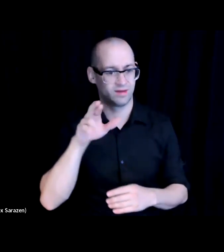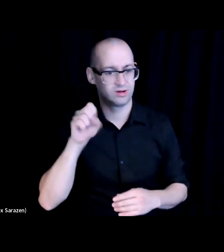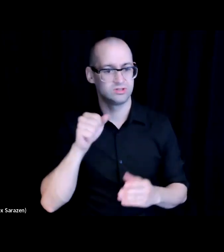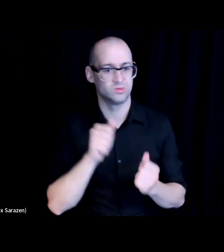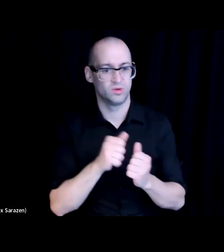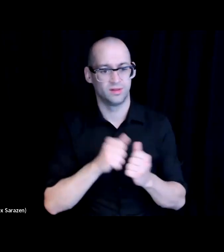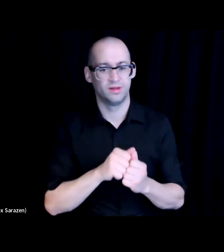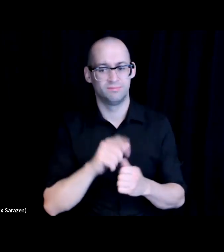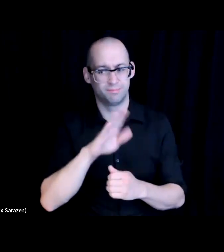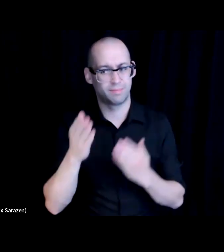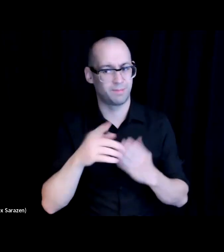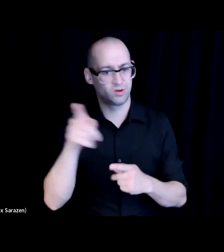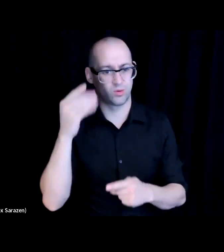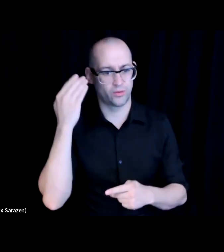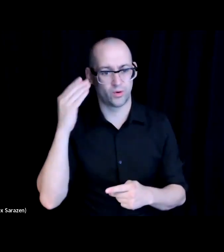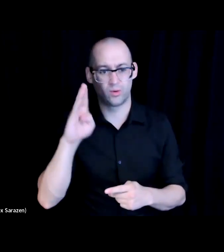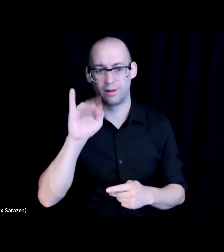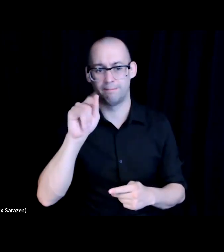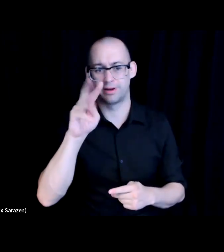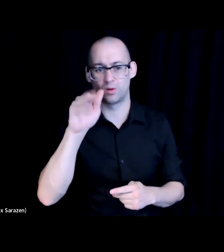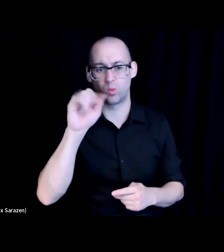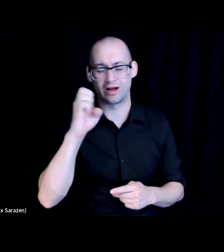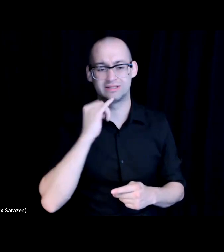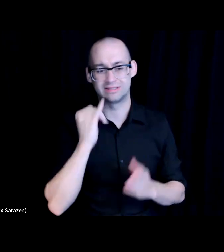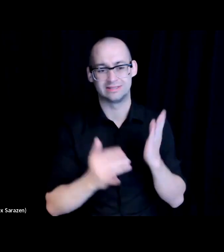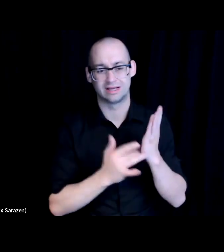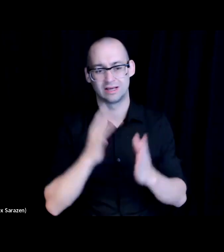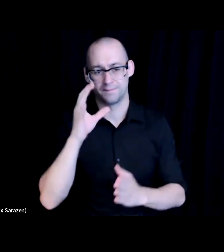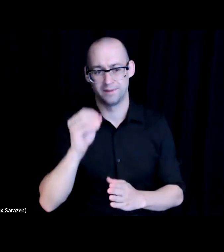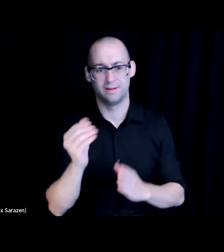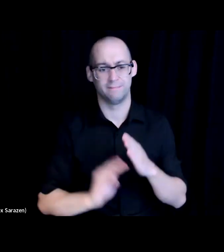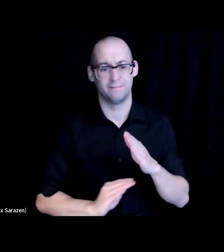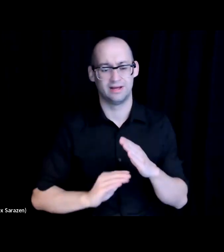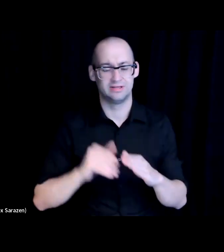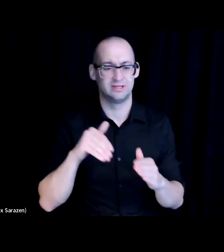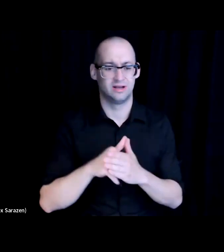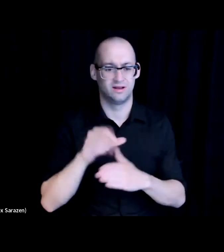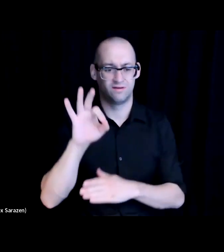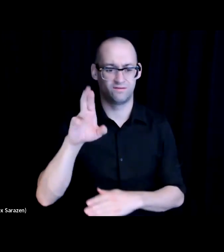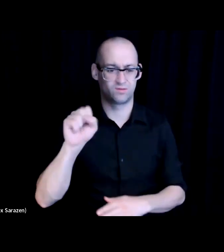aware that we are a technology company that is based and headquartered in Fresno, California,